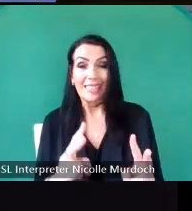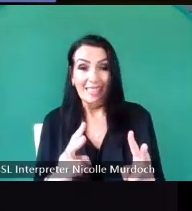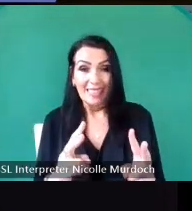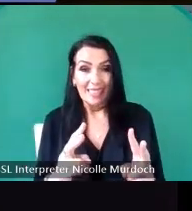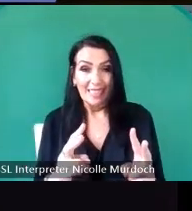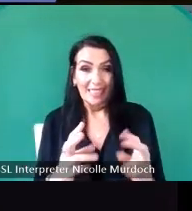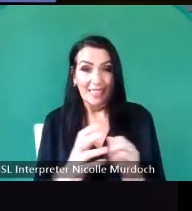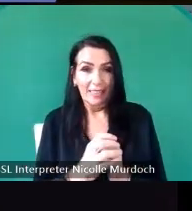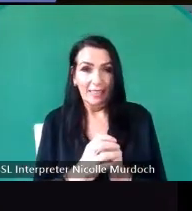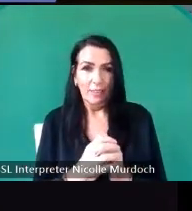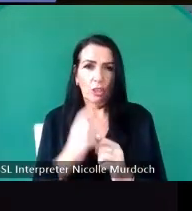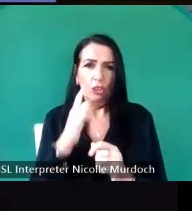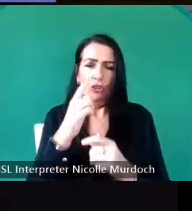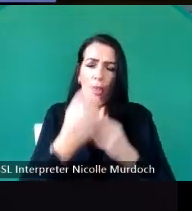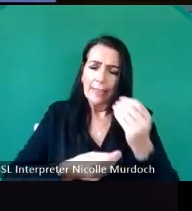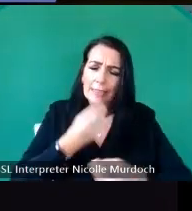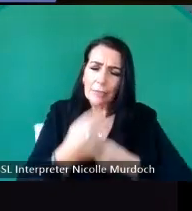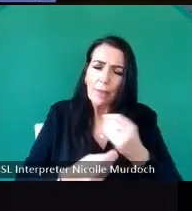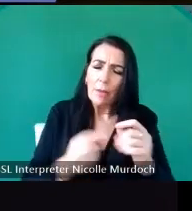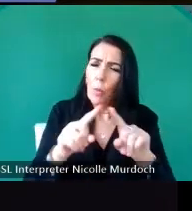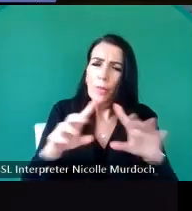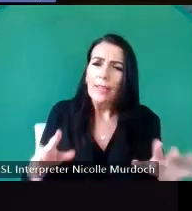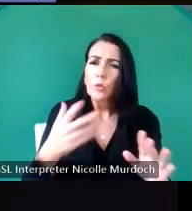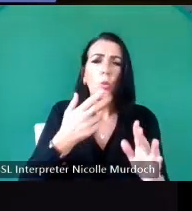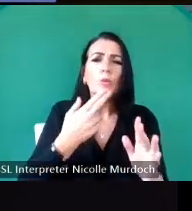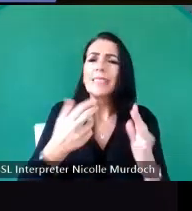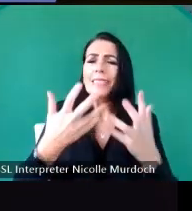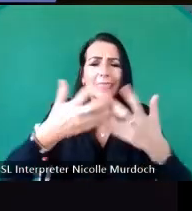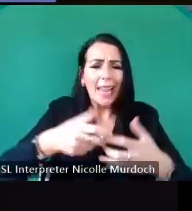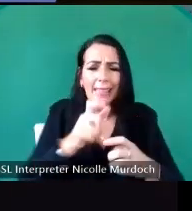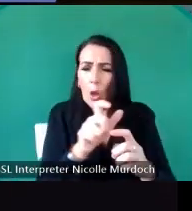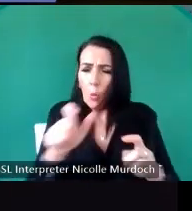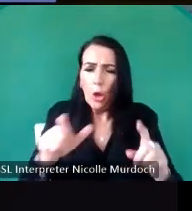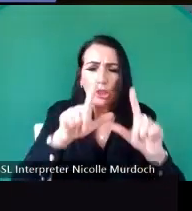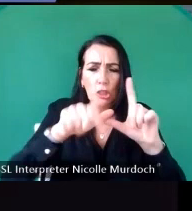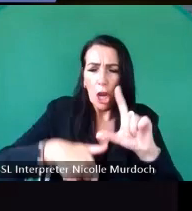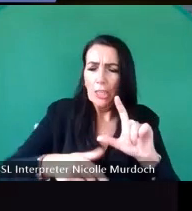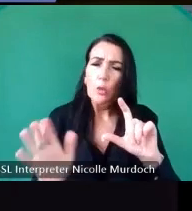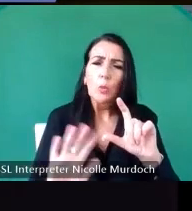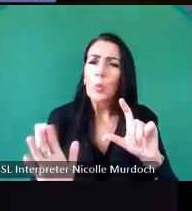picture of it so it's not necessary to know all the technical terms curiosity is really the main